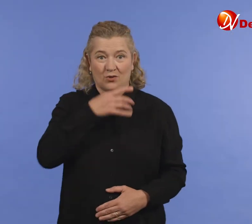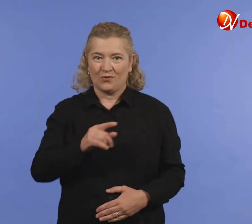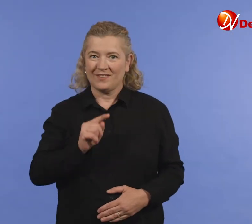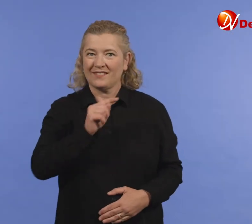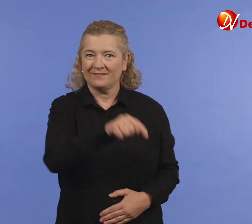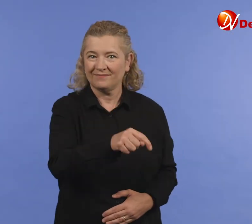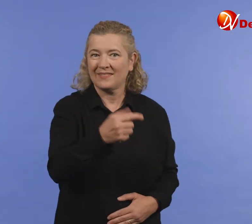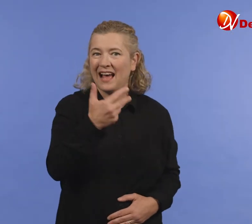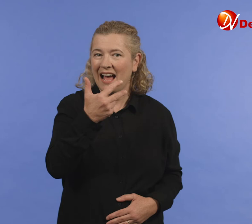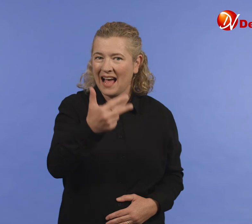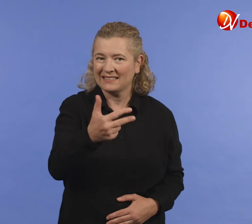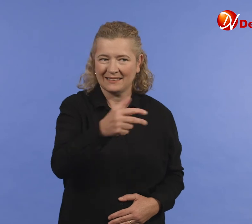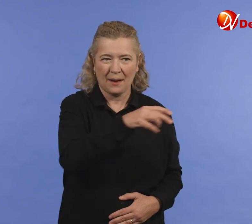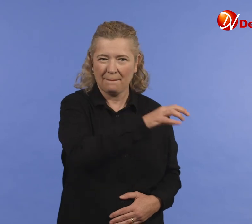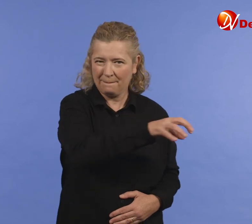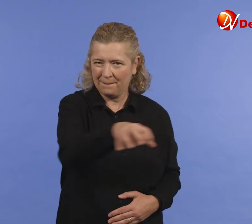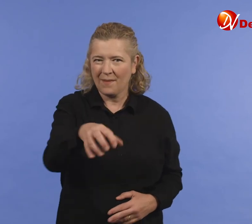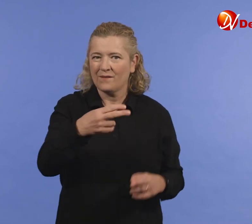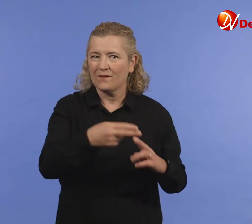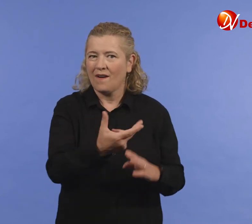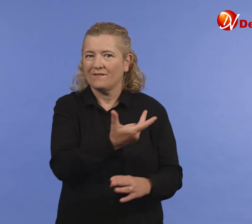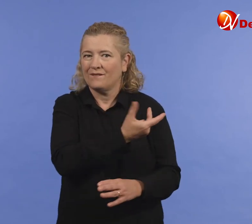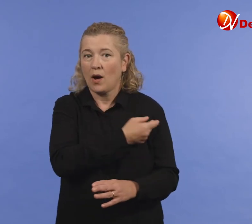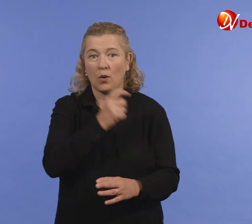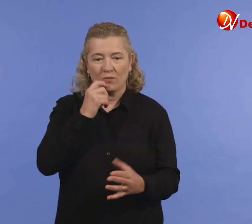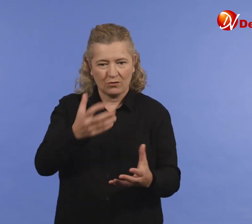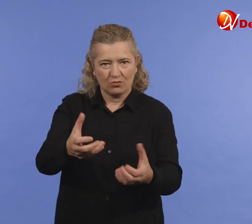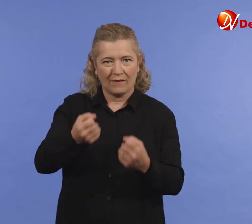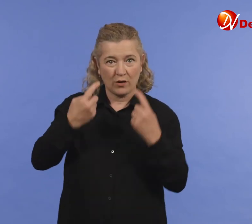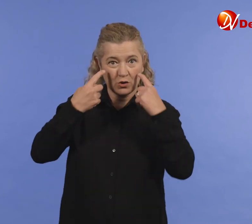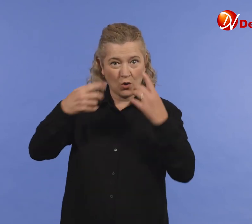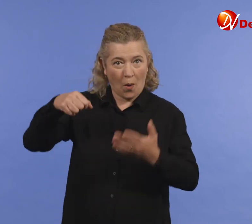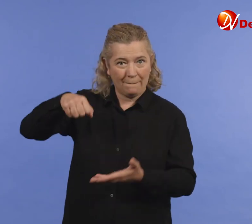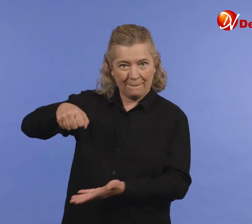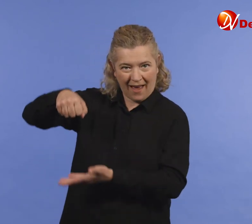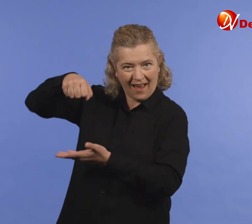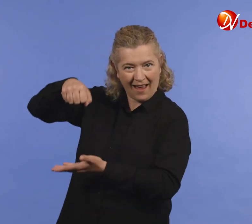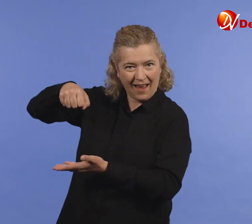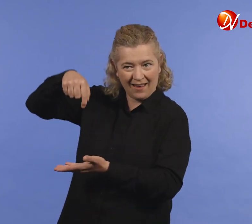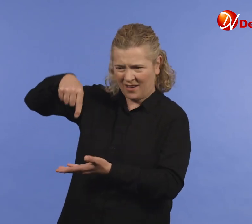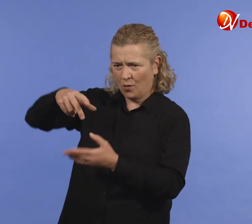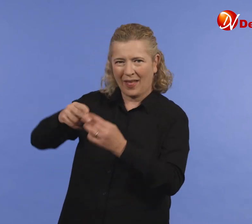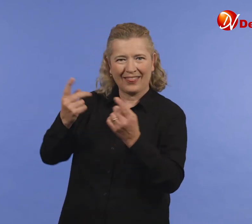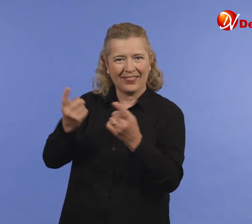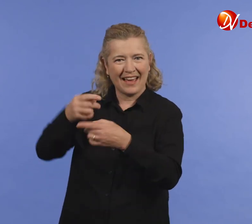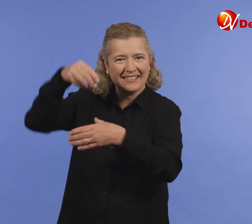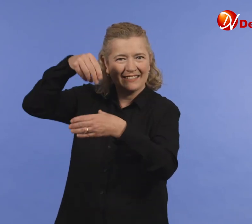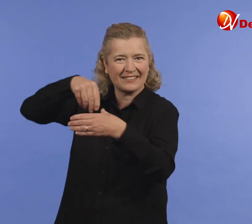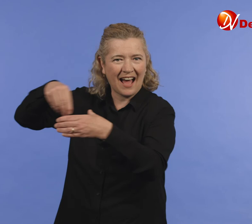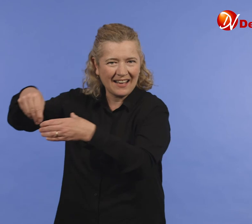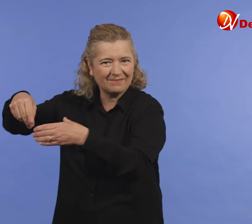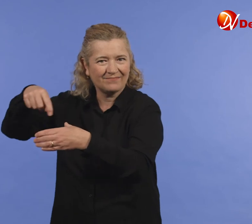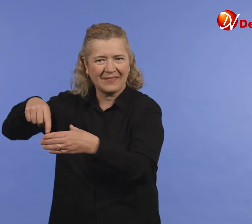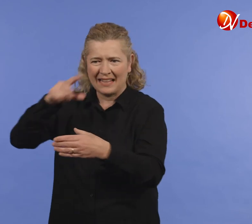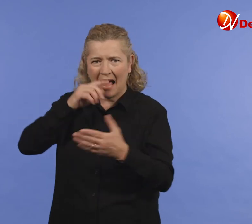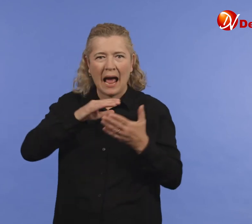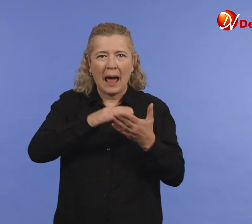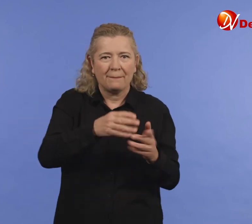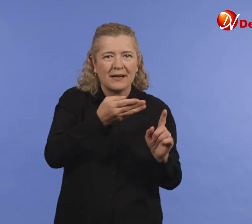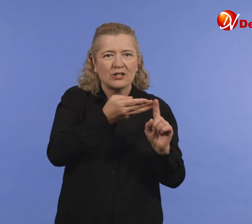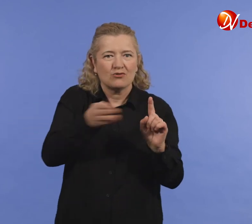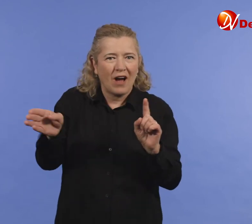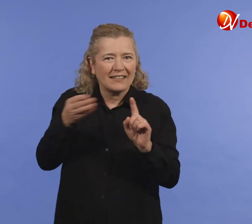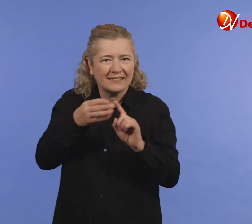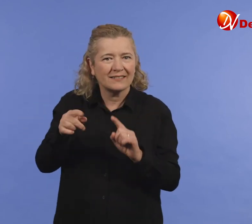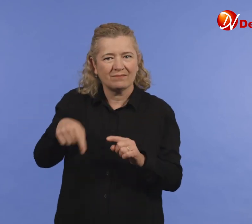Children who get vaccinated at these sites will receive a showbag with goodies that can help with distraction,